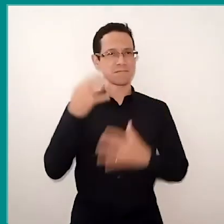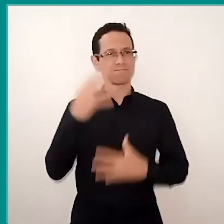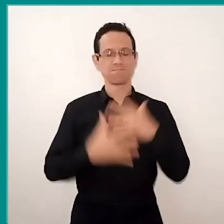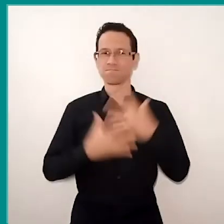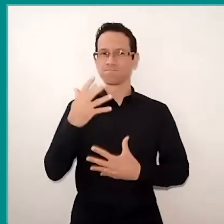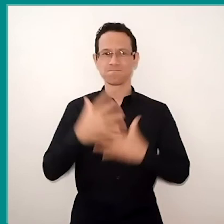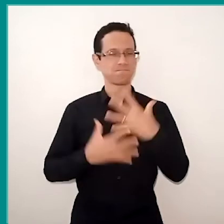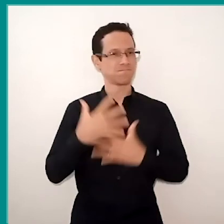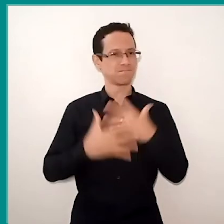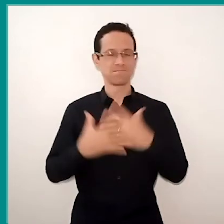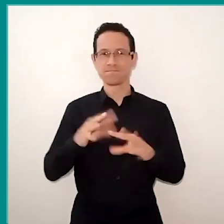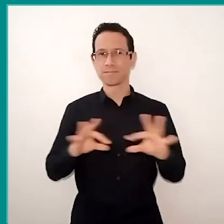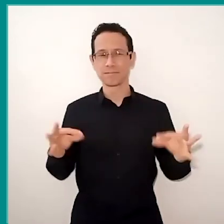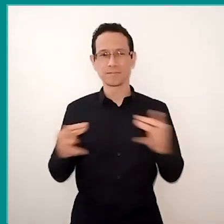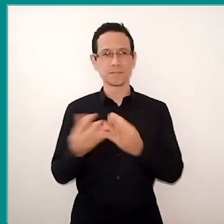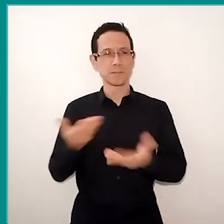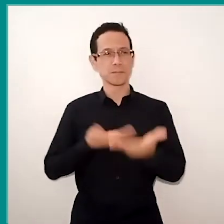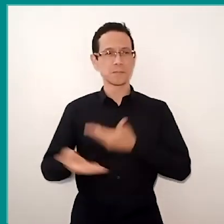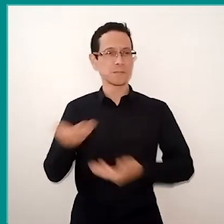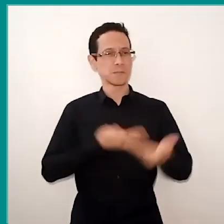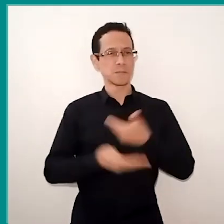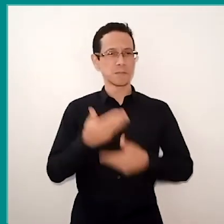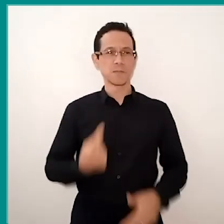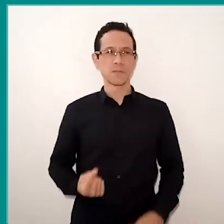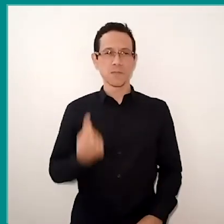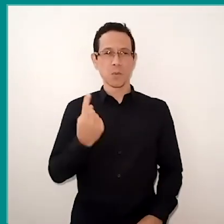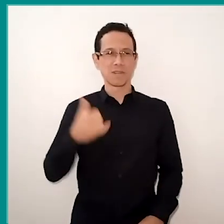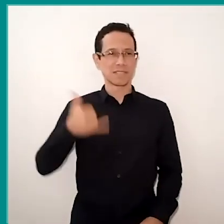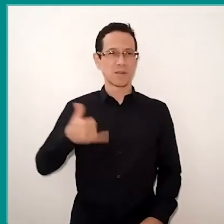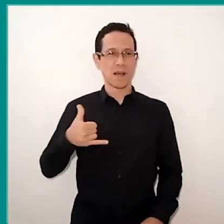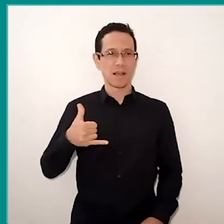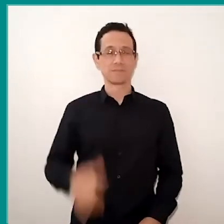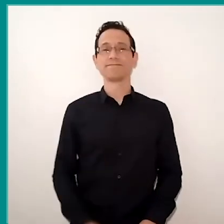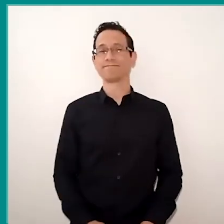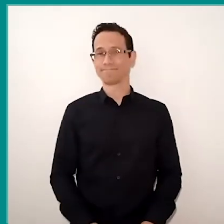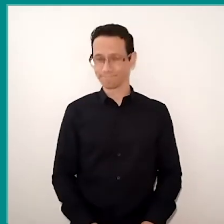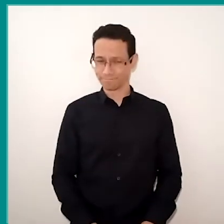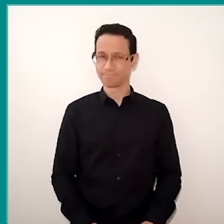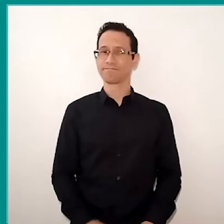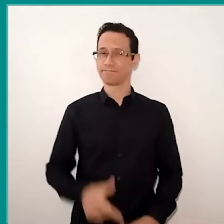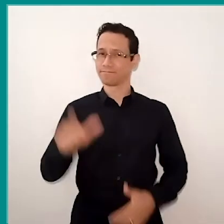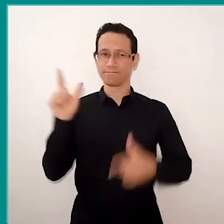sharing a single cell phone. There were several examples that we heard yesterday.